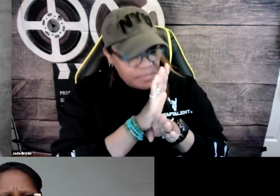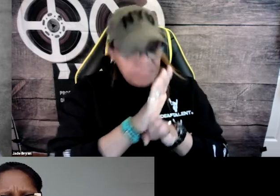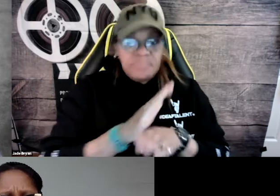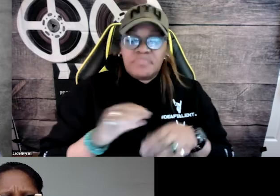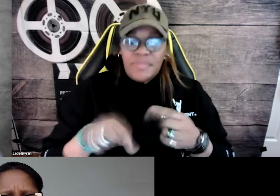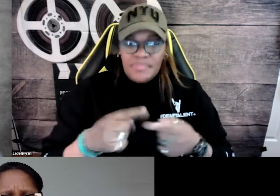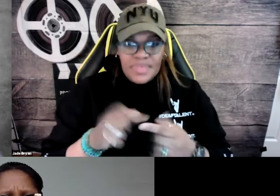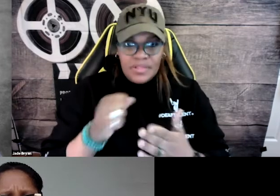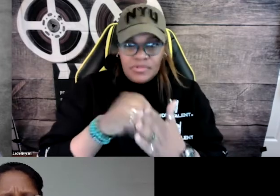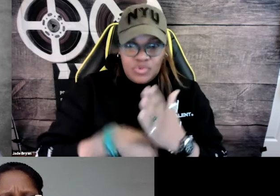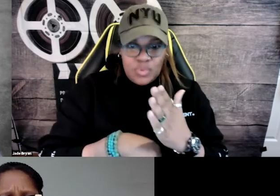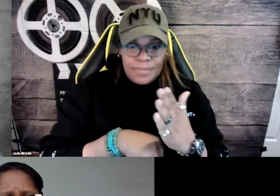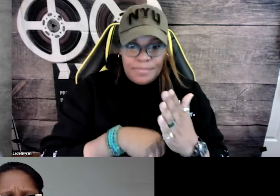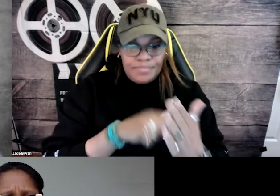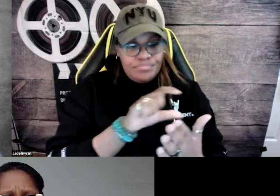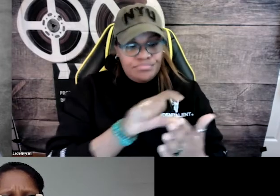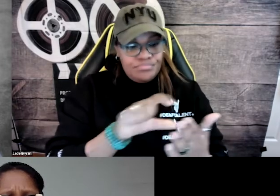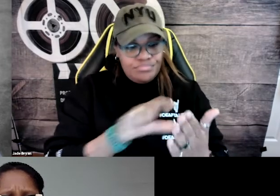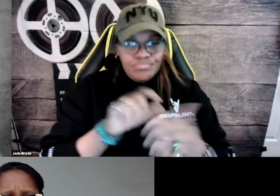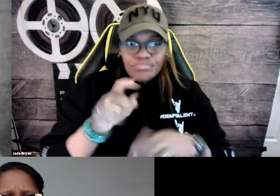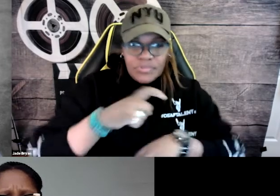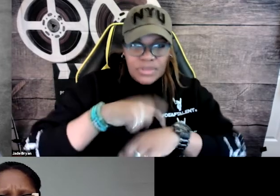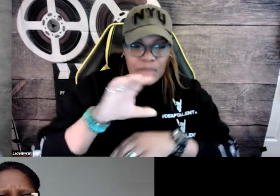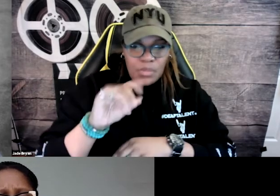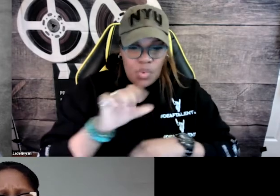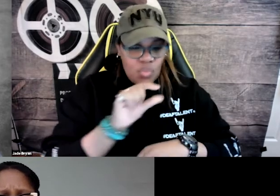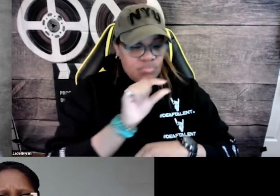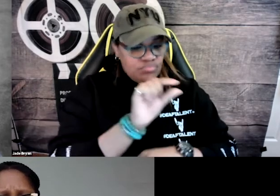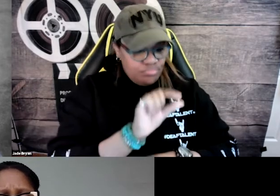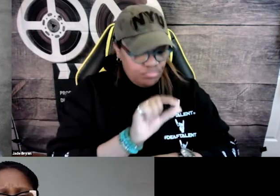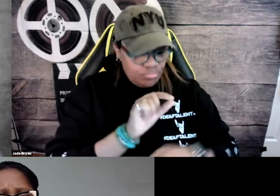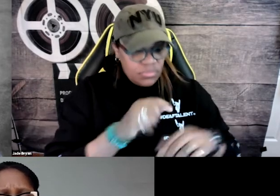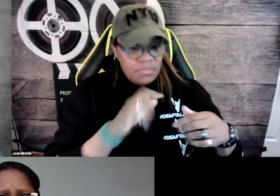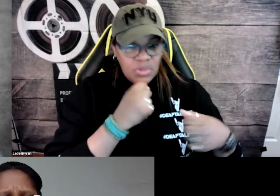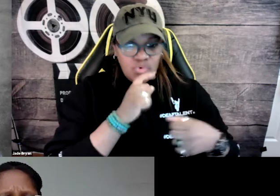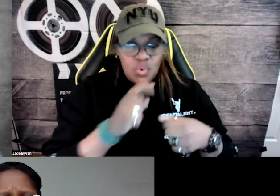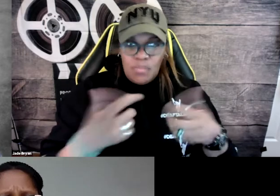And so we would make the film and then once we were done, we would take a look at the script, we’d have the time code,